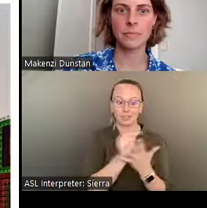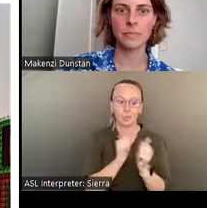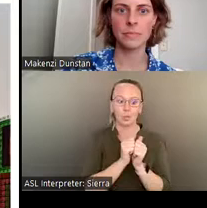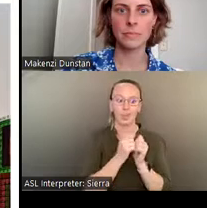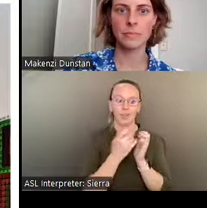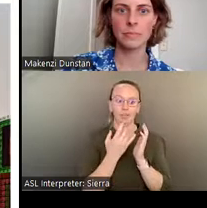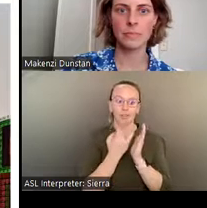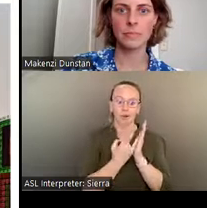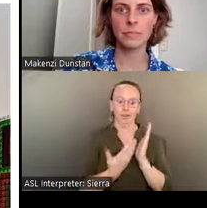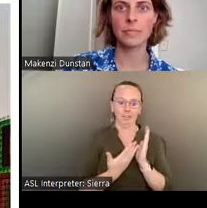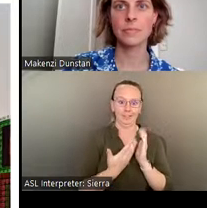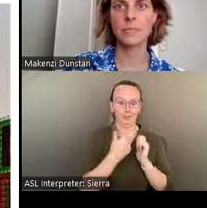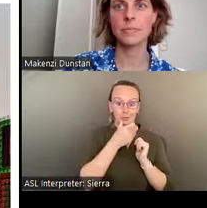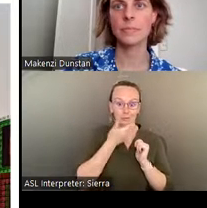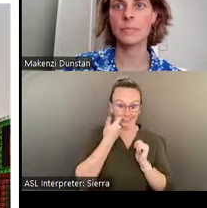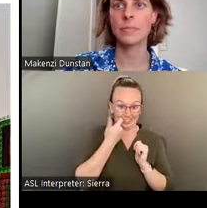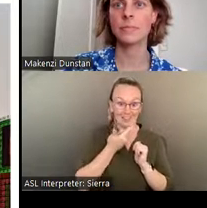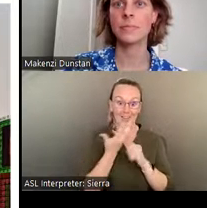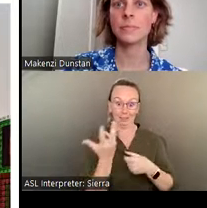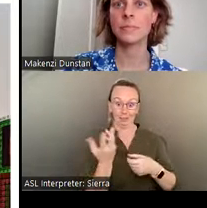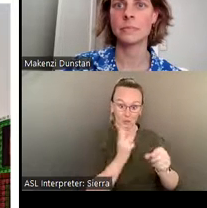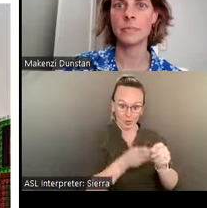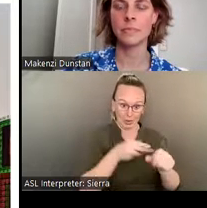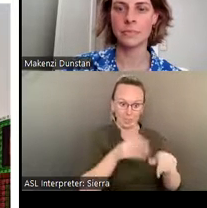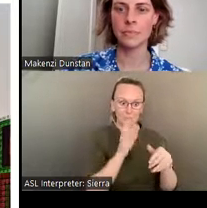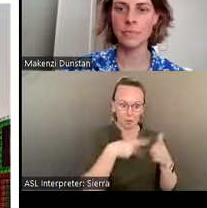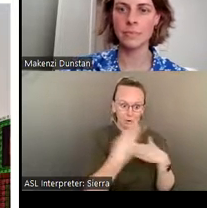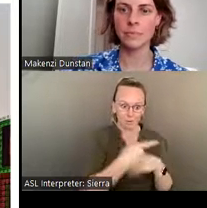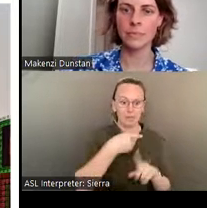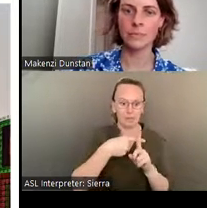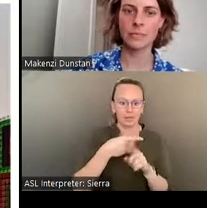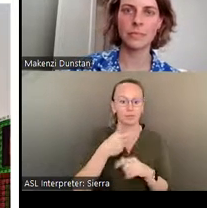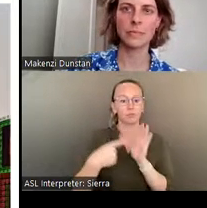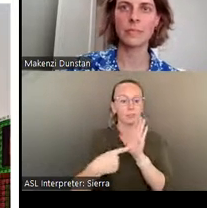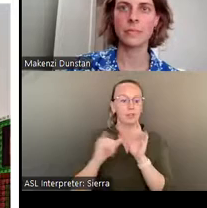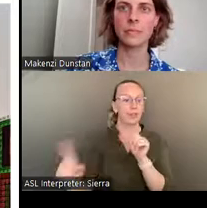accepted into this program and representing the first vernacular artist-designed environment